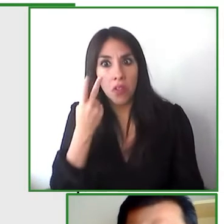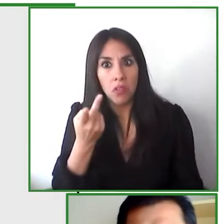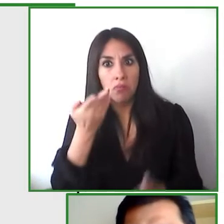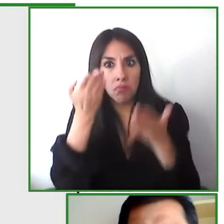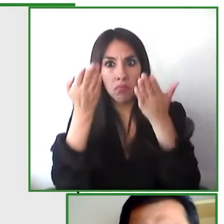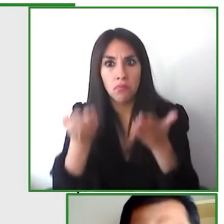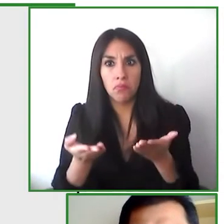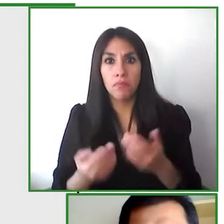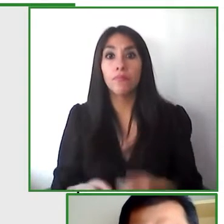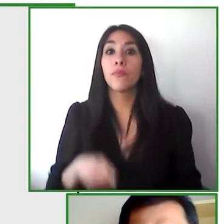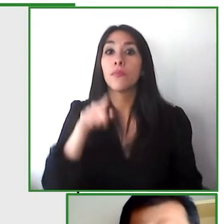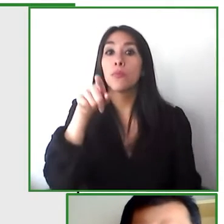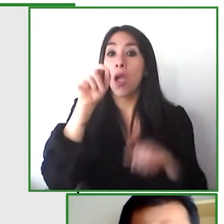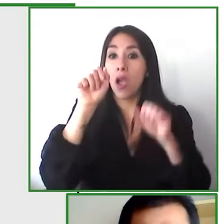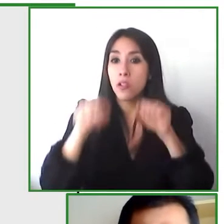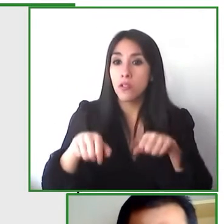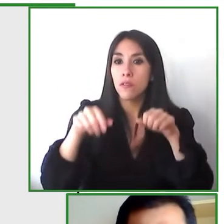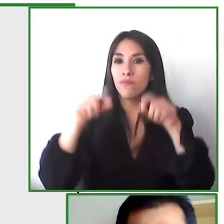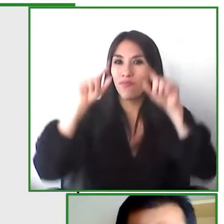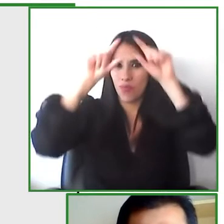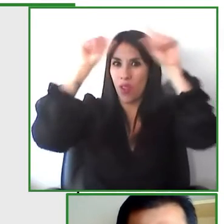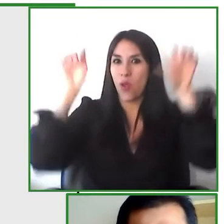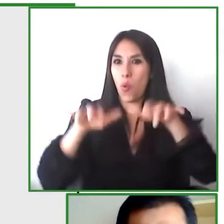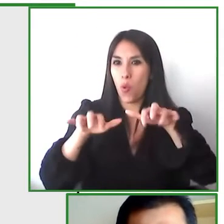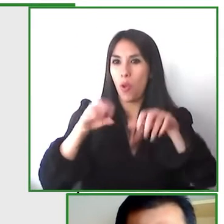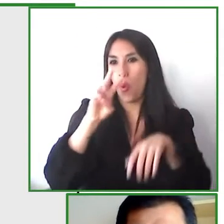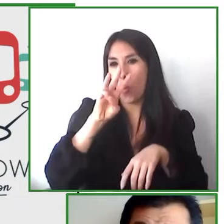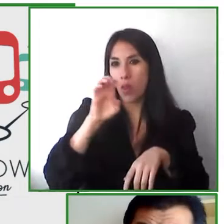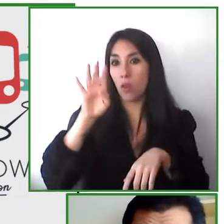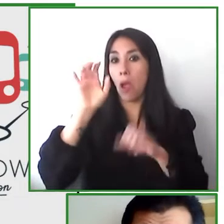have greater information we've carried out different